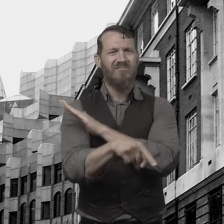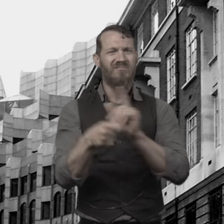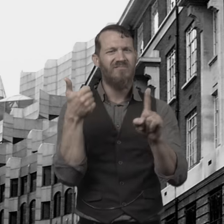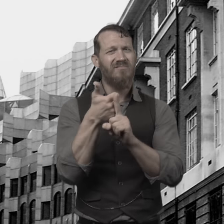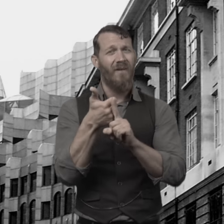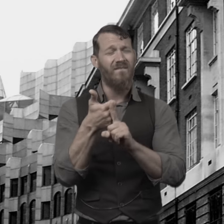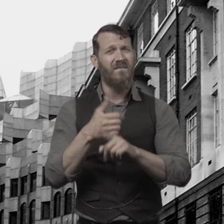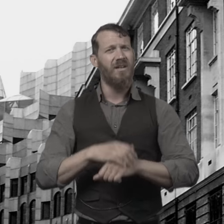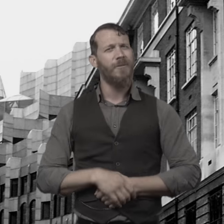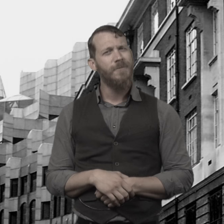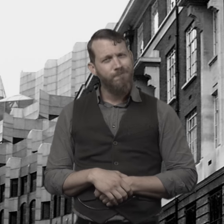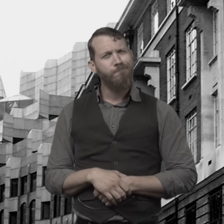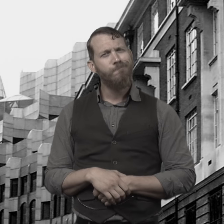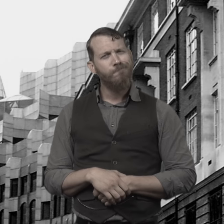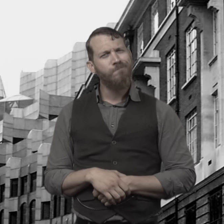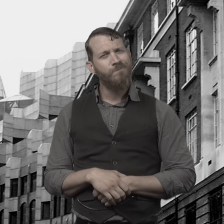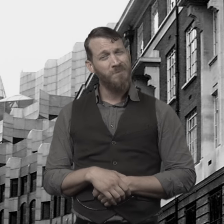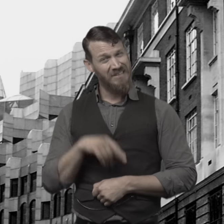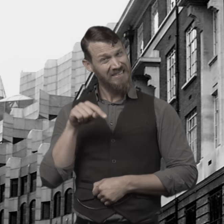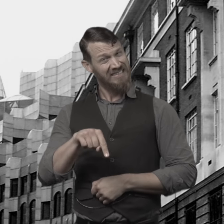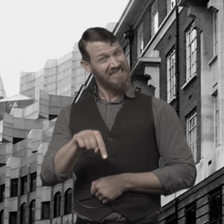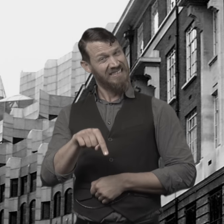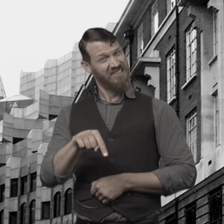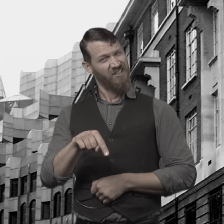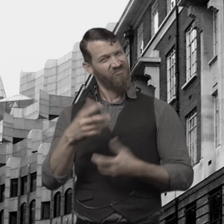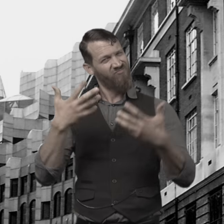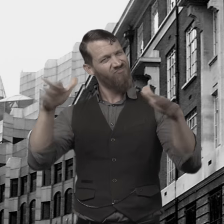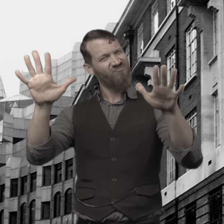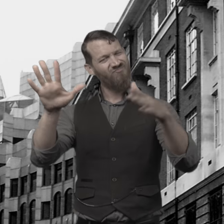Will Mr. Hyde die or kill himself?